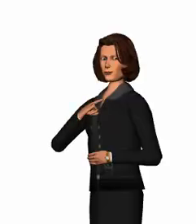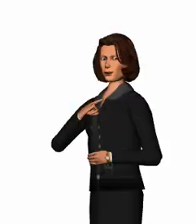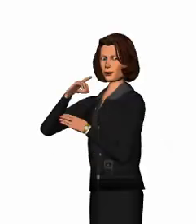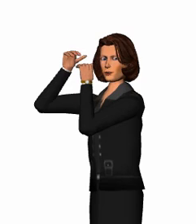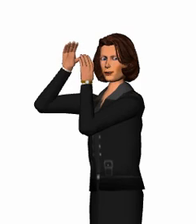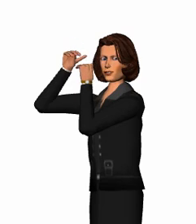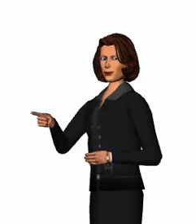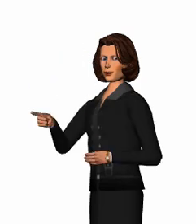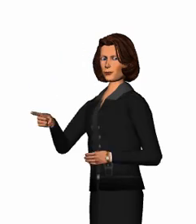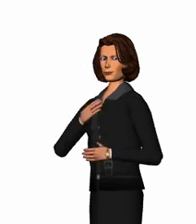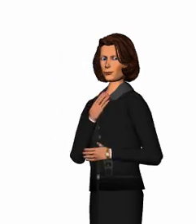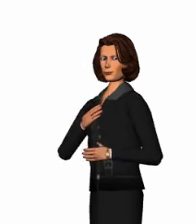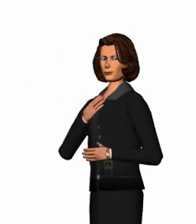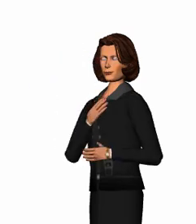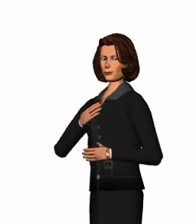I hope you enjoyed this video